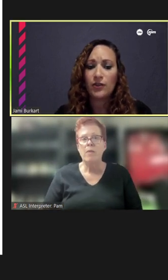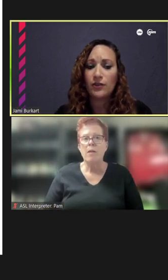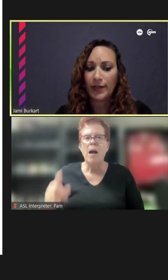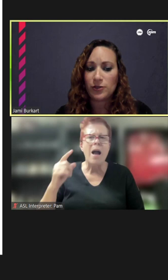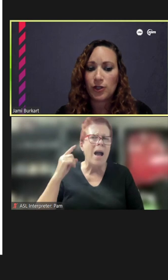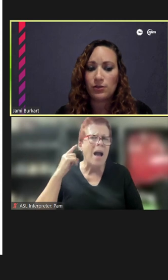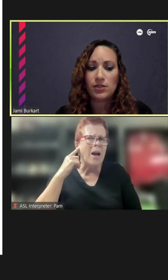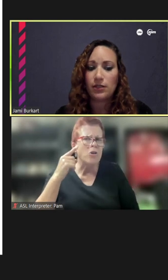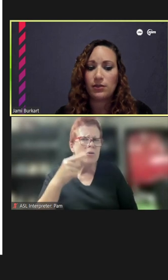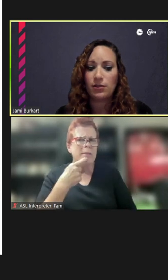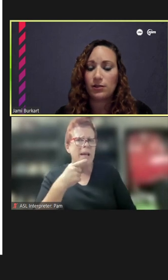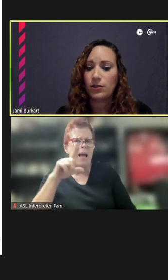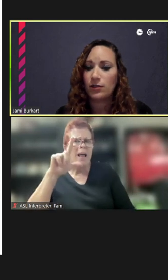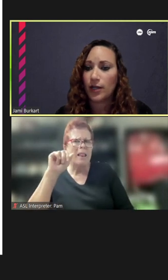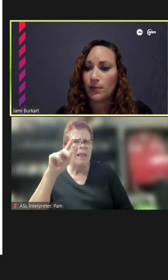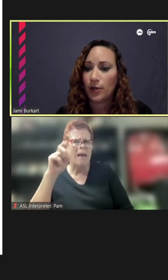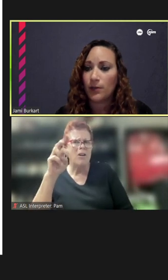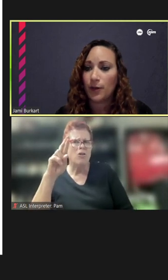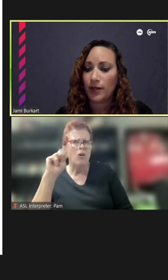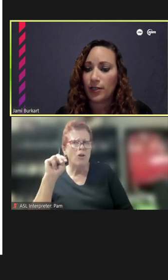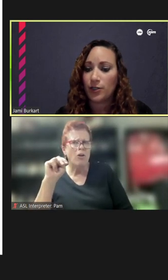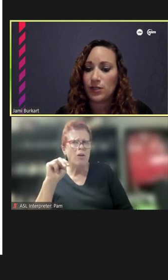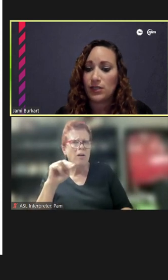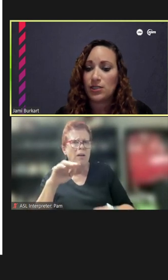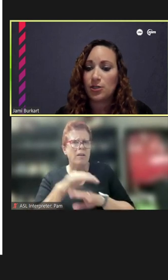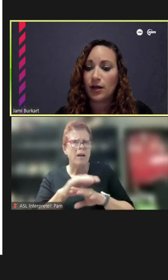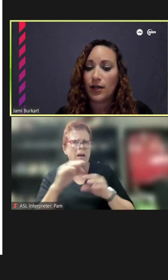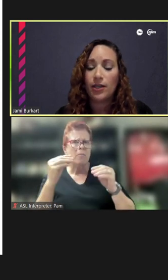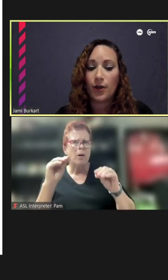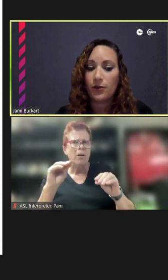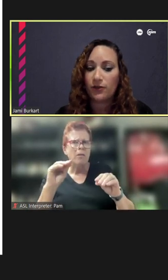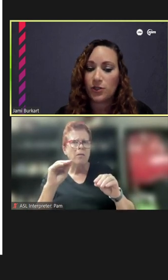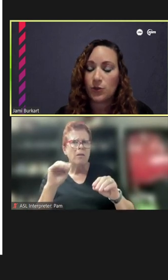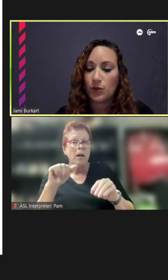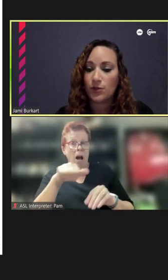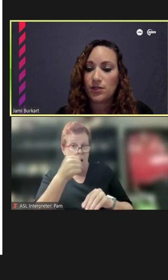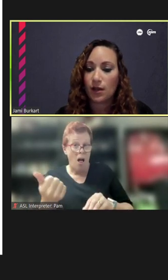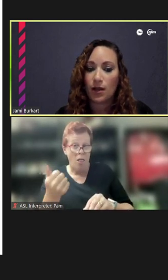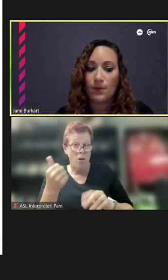The lanterns that the Night Market branding uses. Is there any other visuals